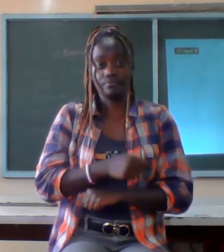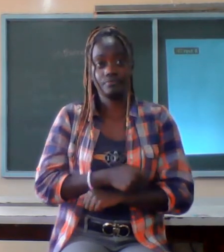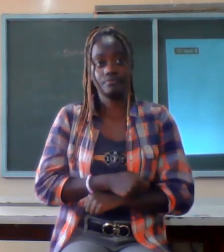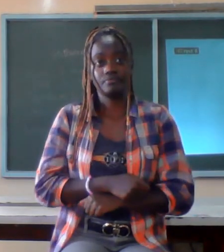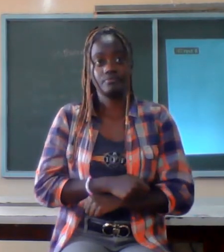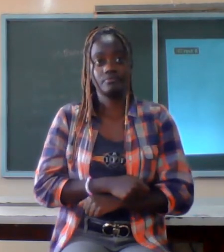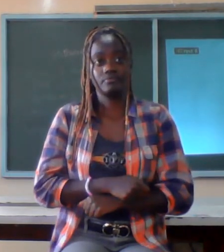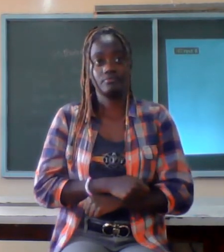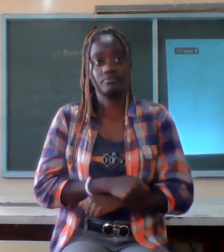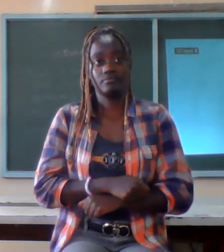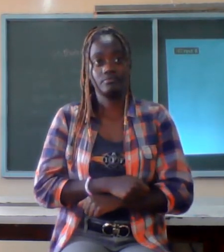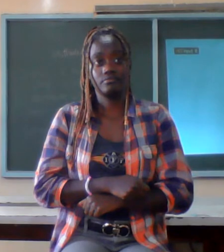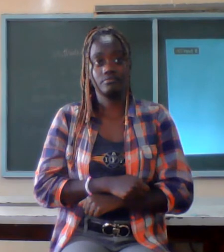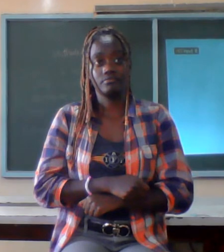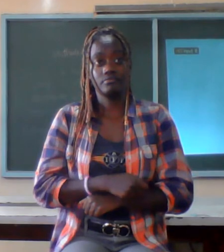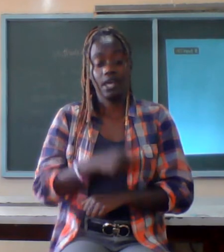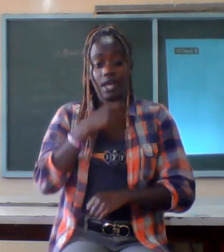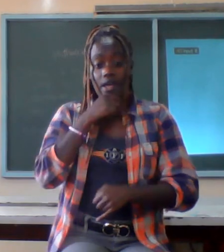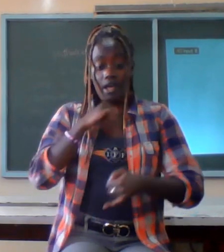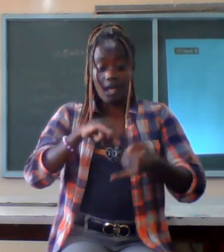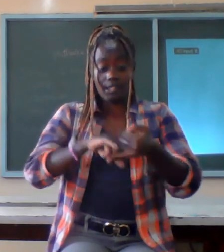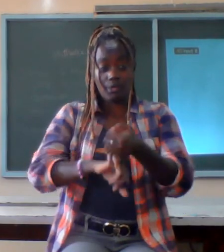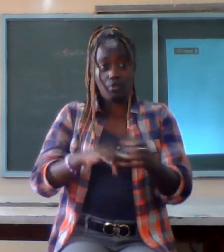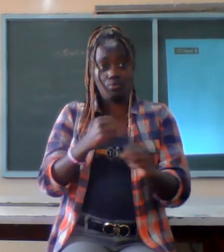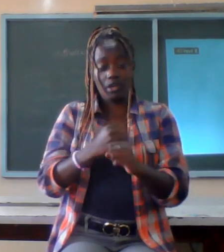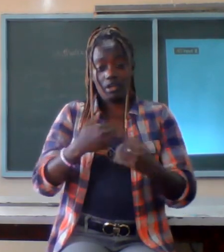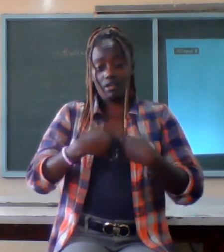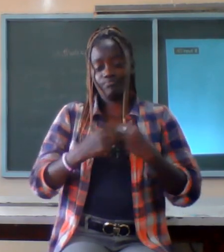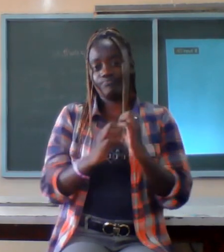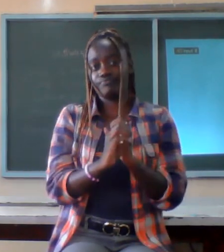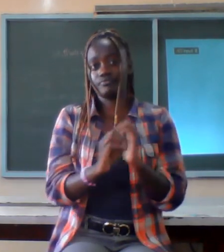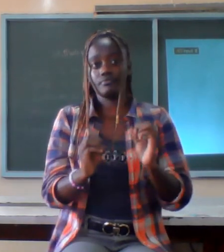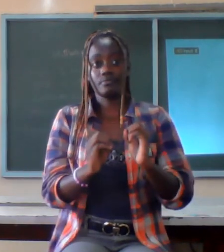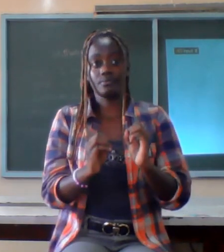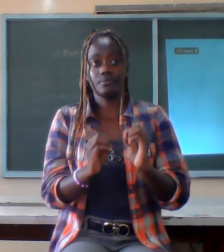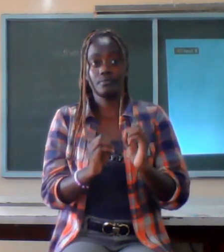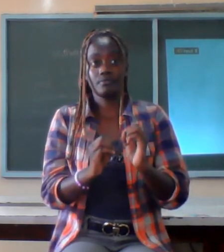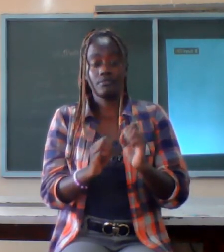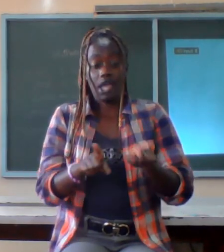husband can lose his good job or you may fail too happy